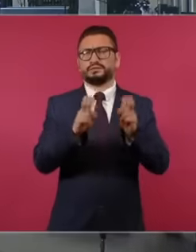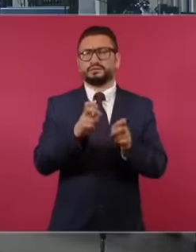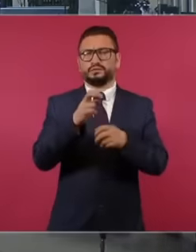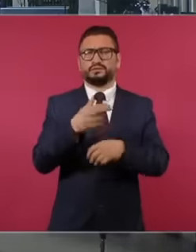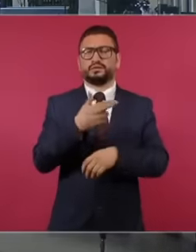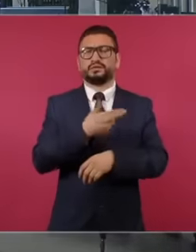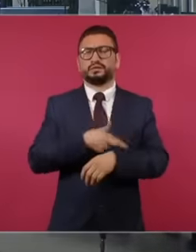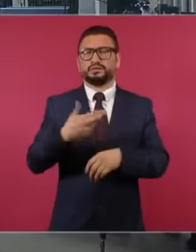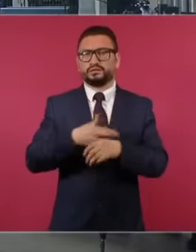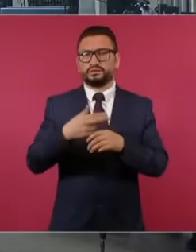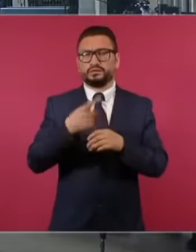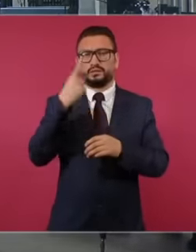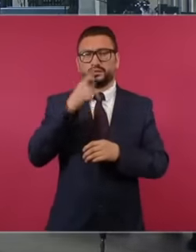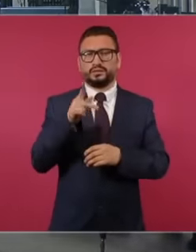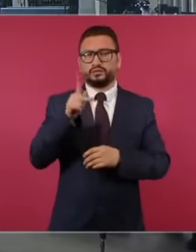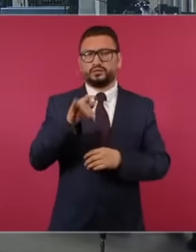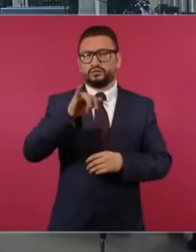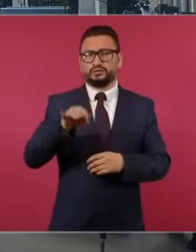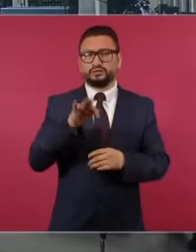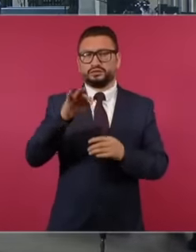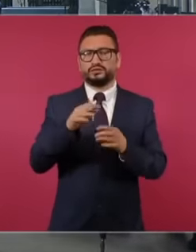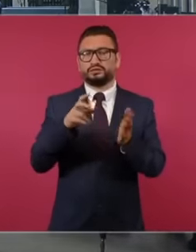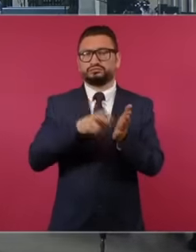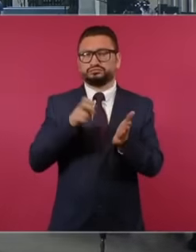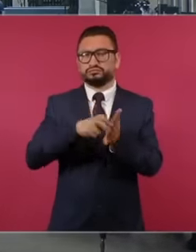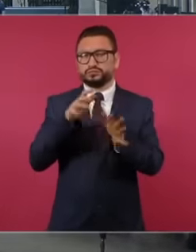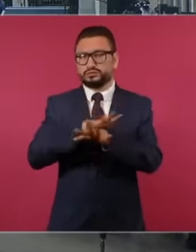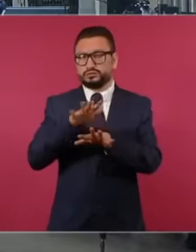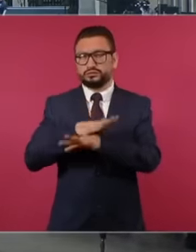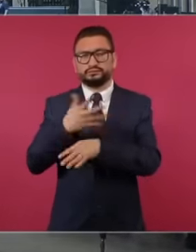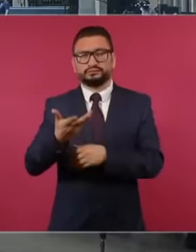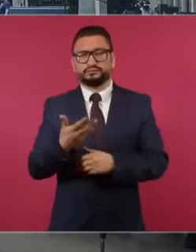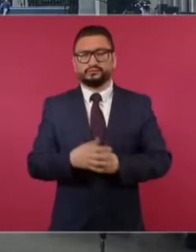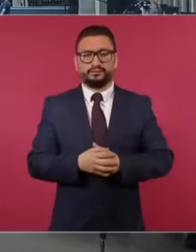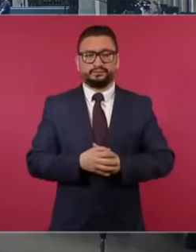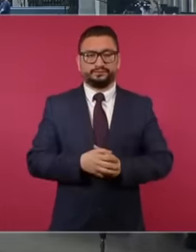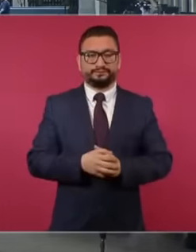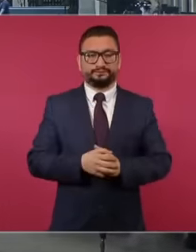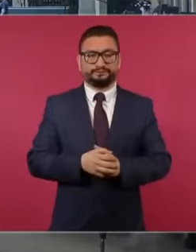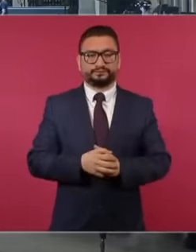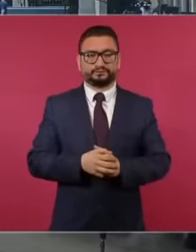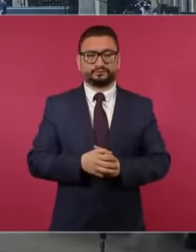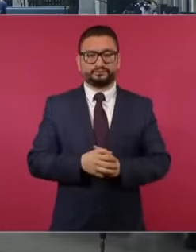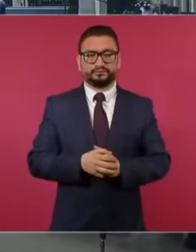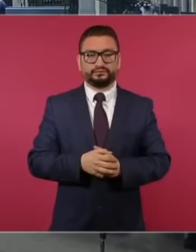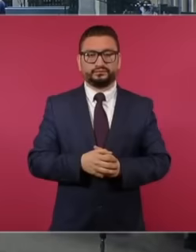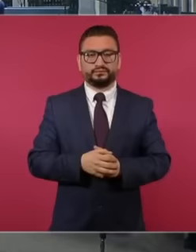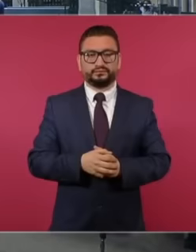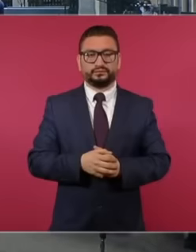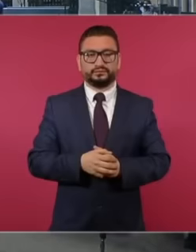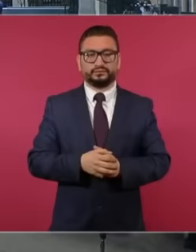no no no no no no no, it's